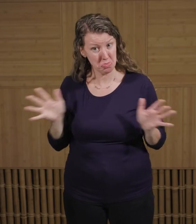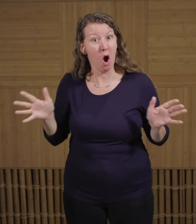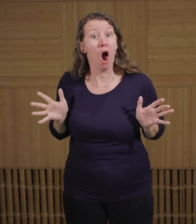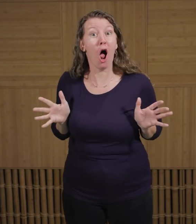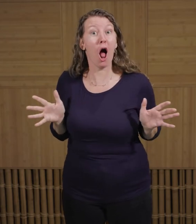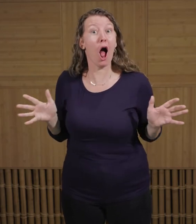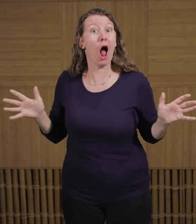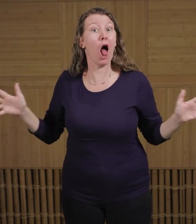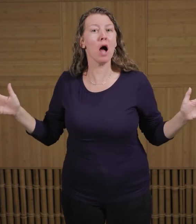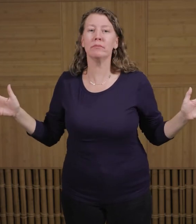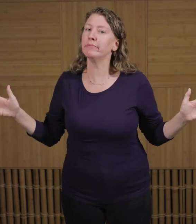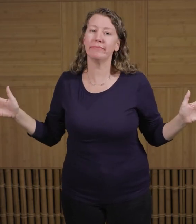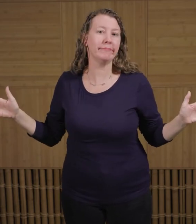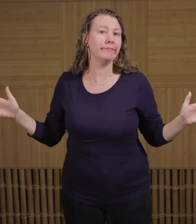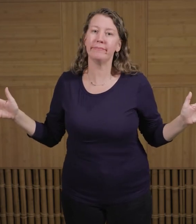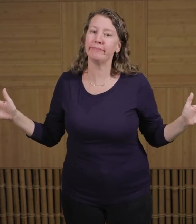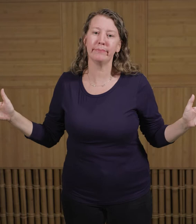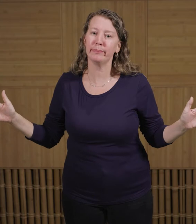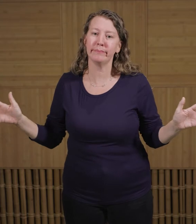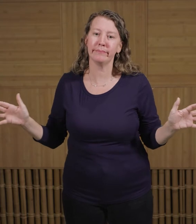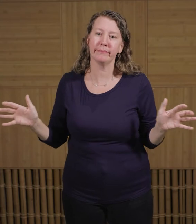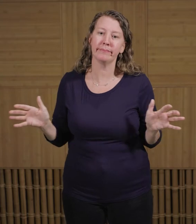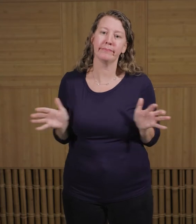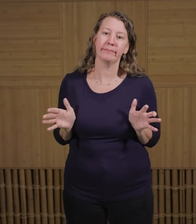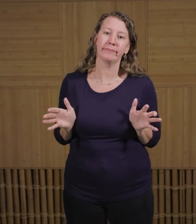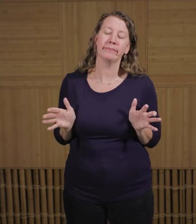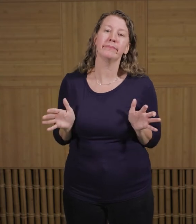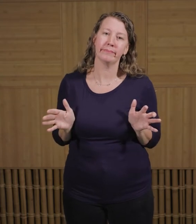they're not large or strong enough to help them gain any height in the air.